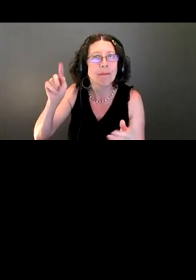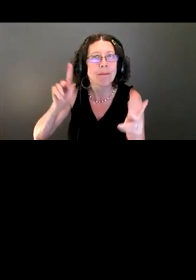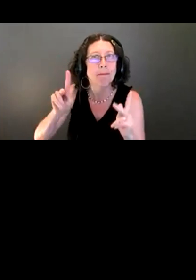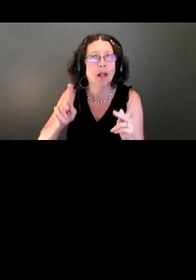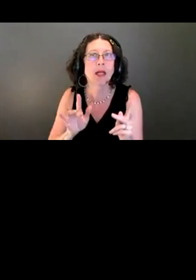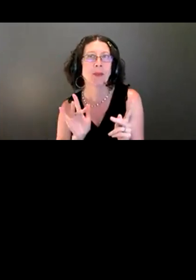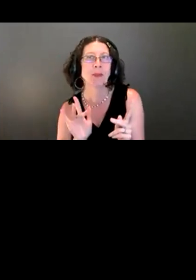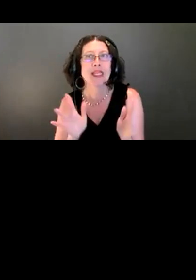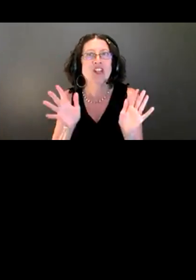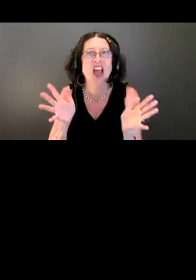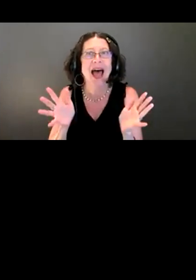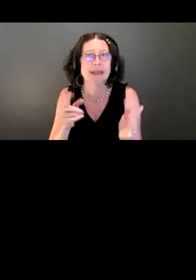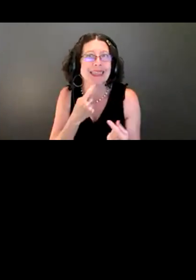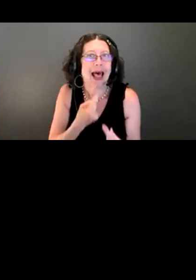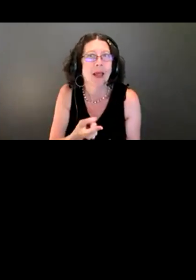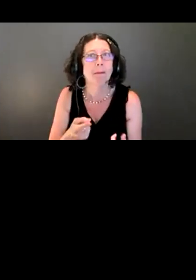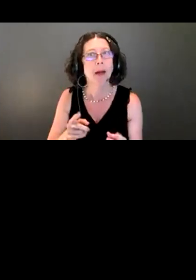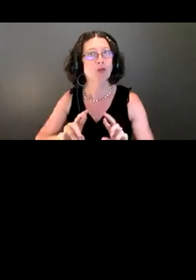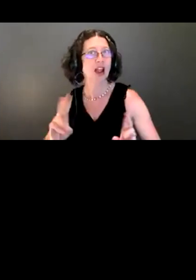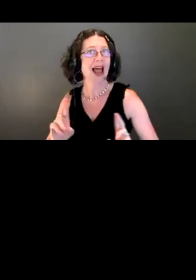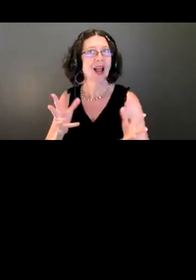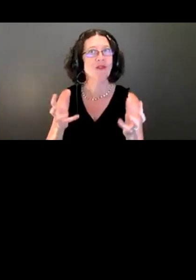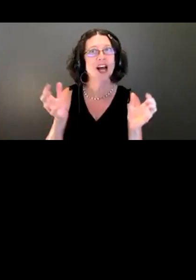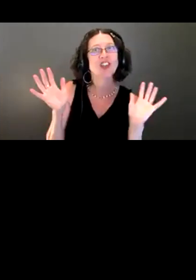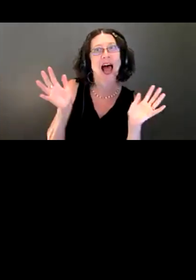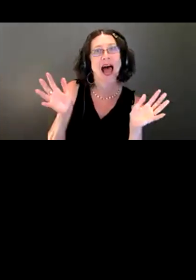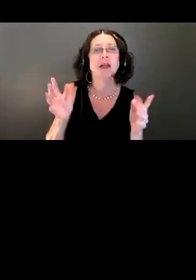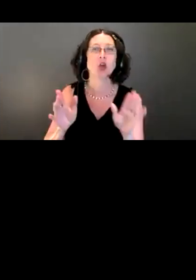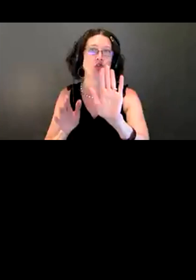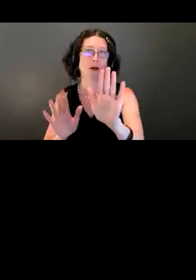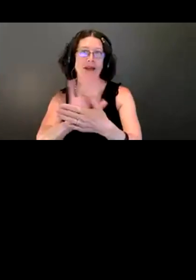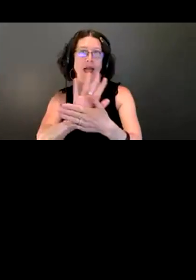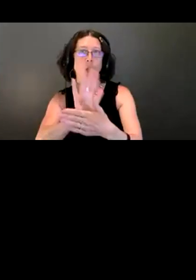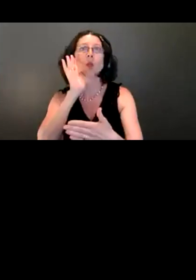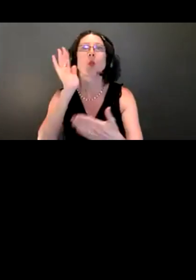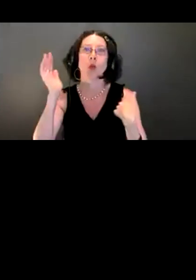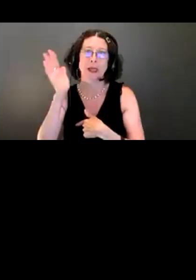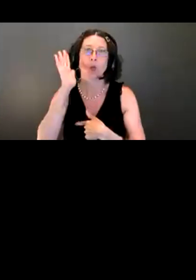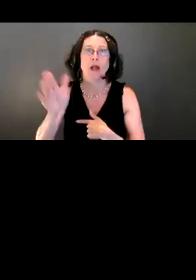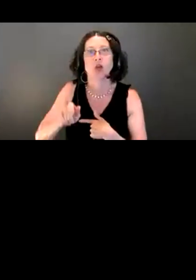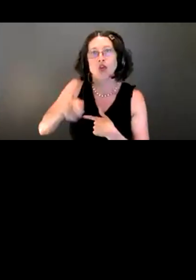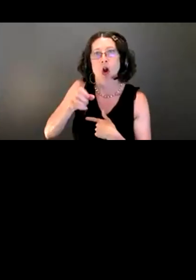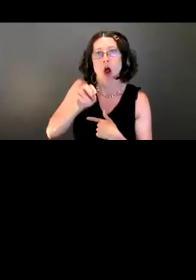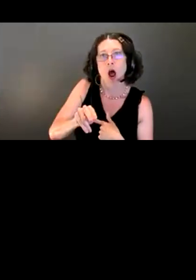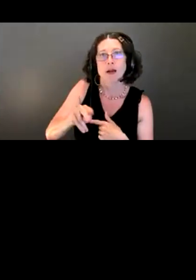comes to a panelist so we can turn your video on. Throughout the entire presentation, non-verbal